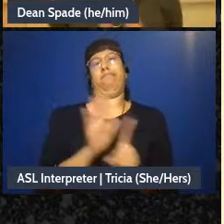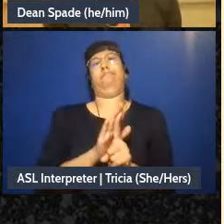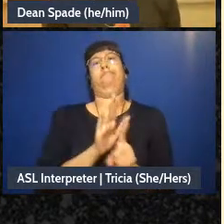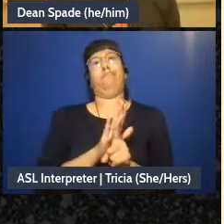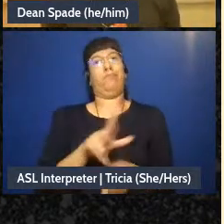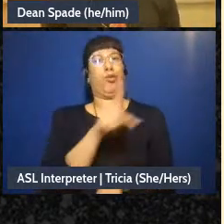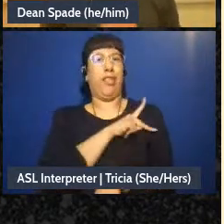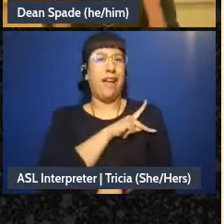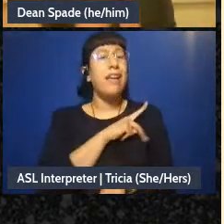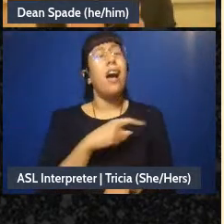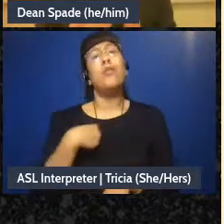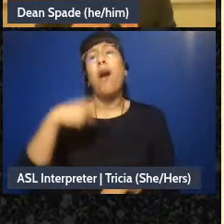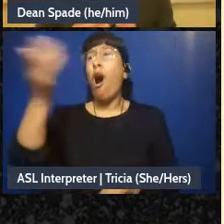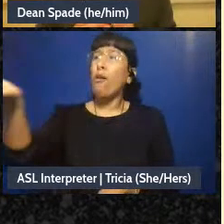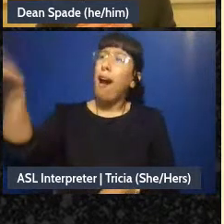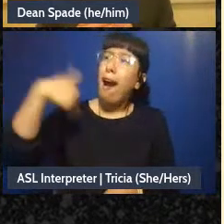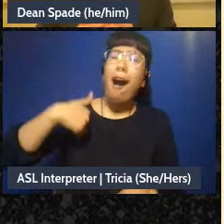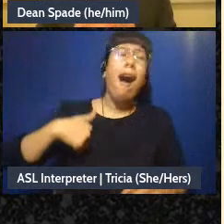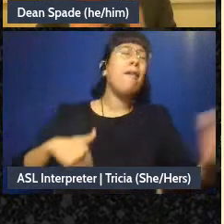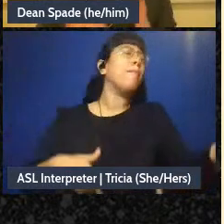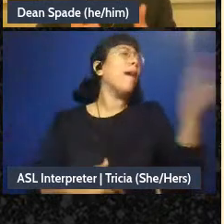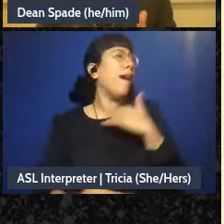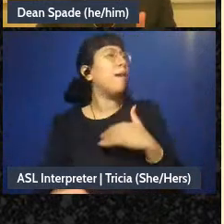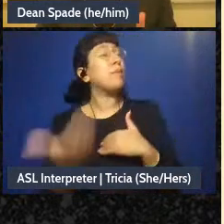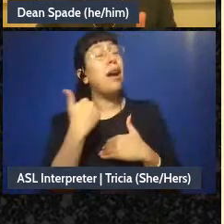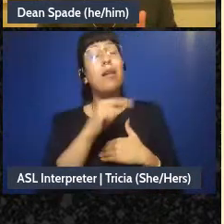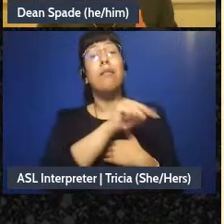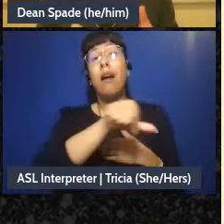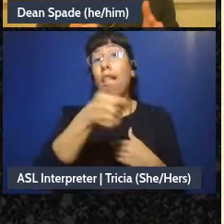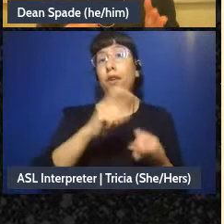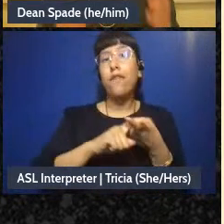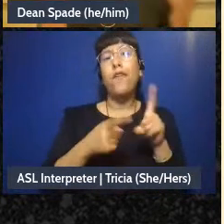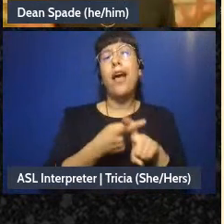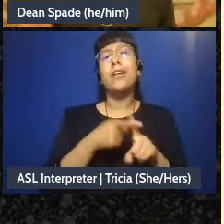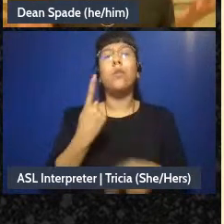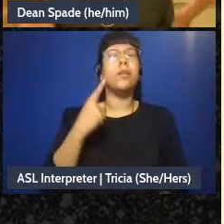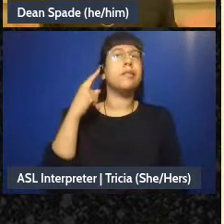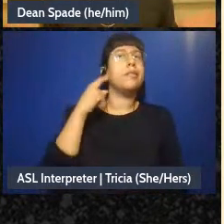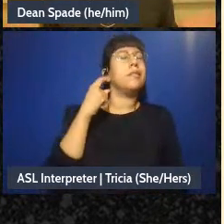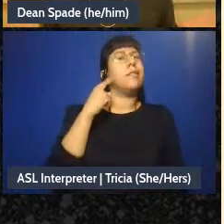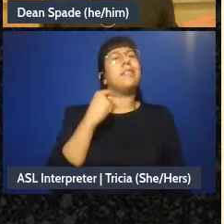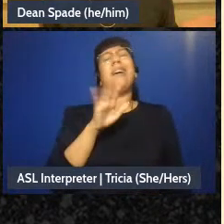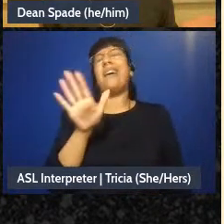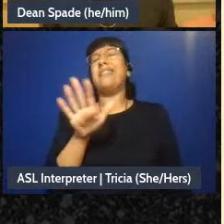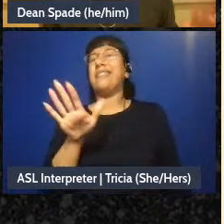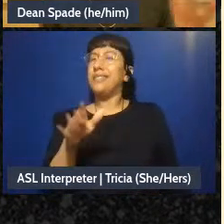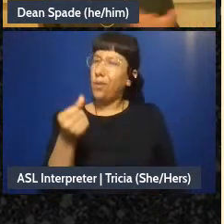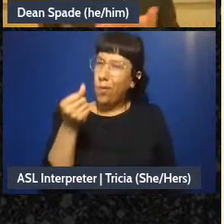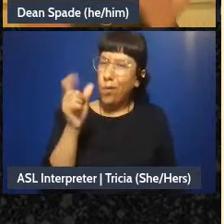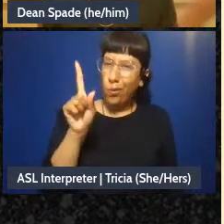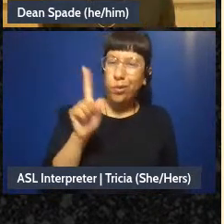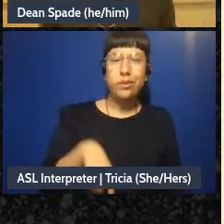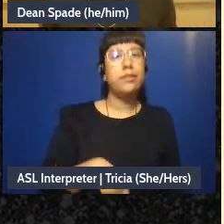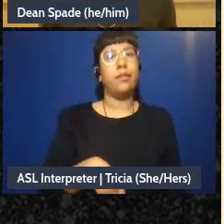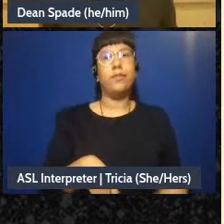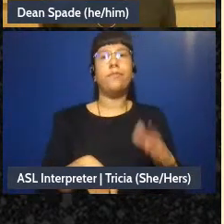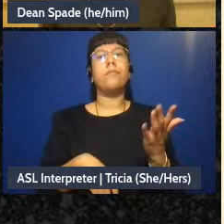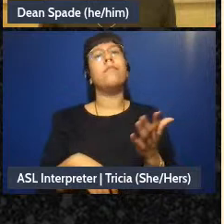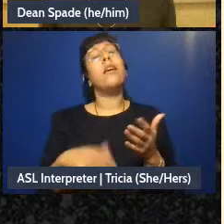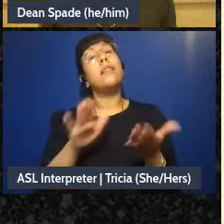have friends who are like overly secure and they're just like suspicious of everybody and it's great to have people in groups who have each of those tendencies and everything in